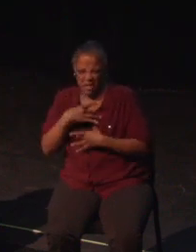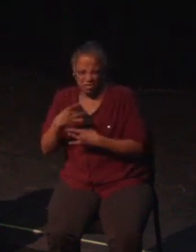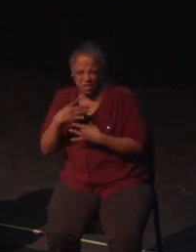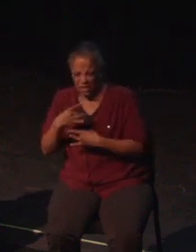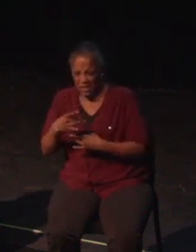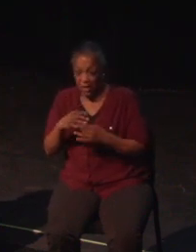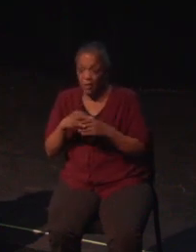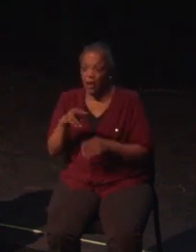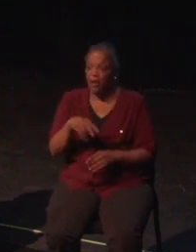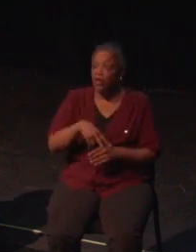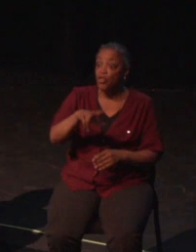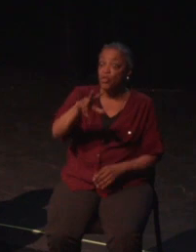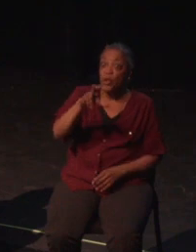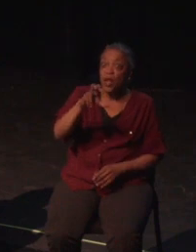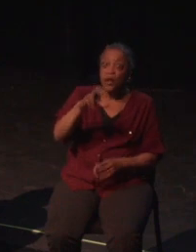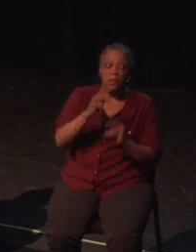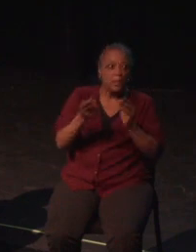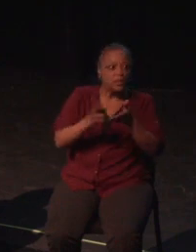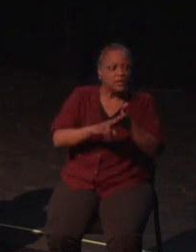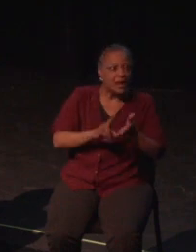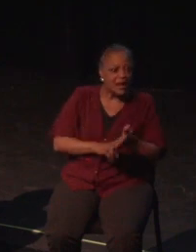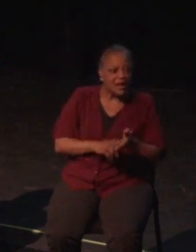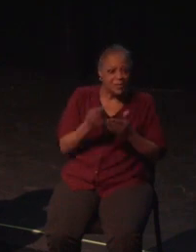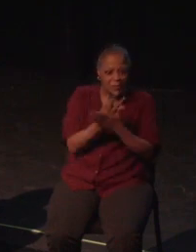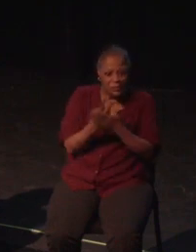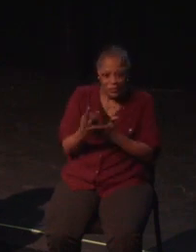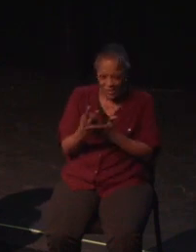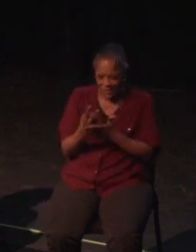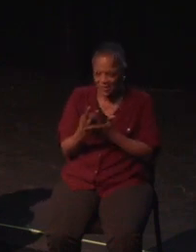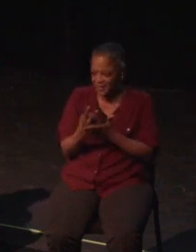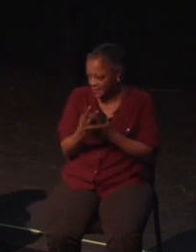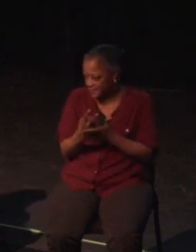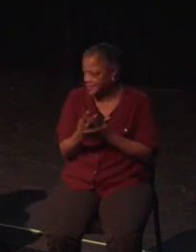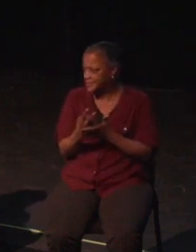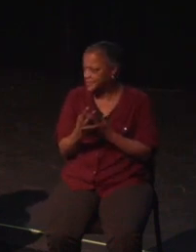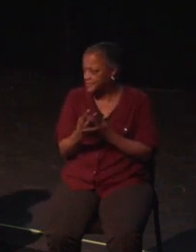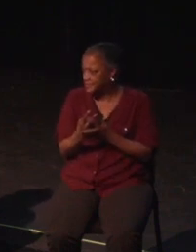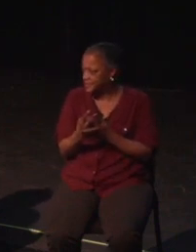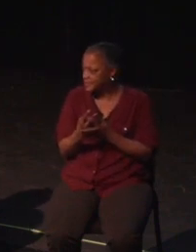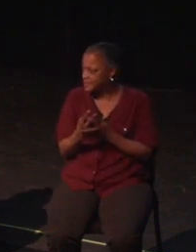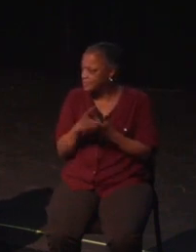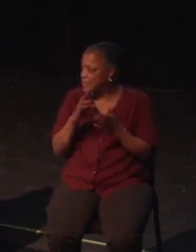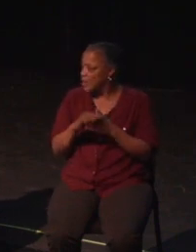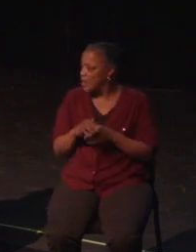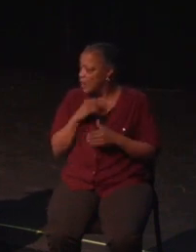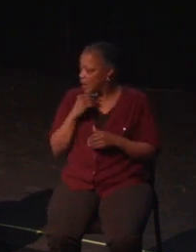and grow. Yet, when I first start to play in Horizon, I was having meltdowns. I'm finding the combat almost impossible.